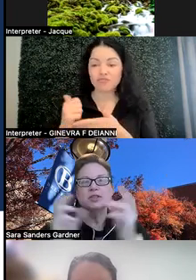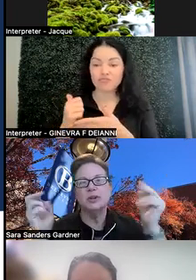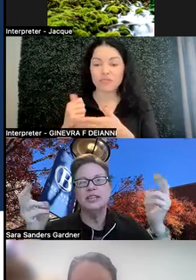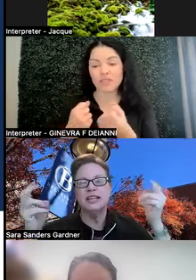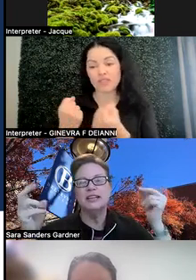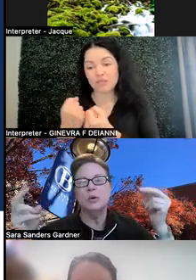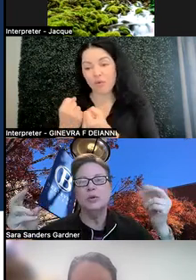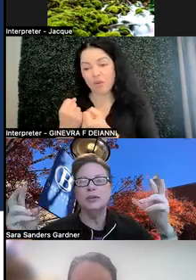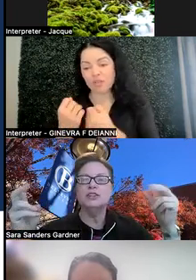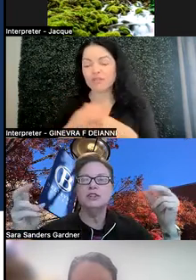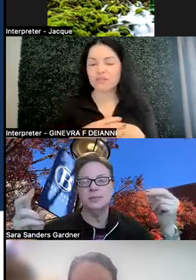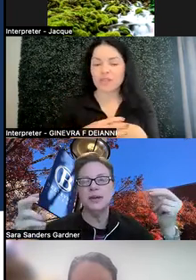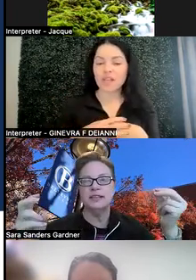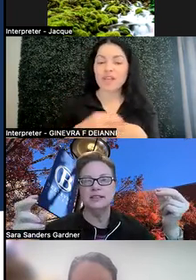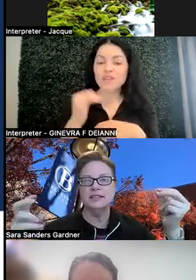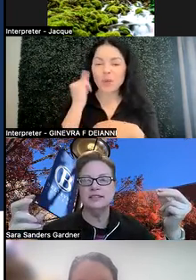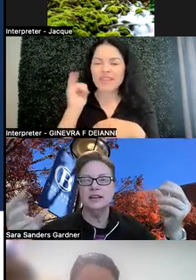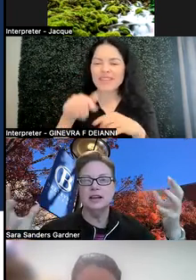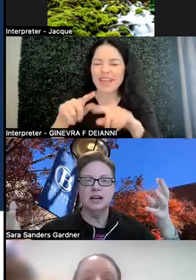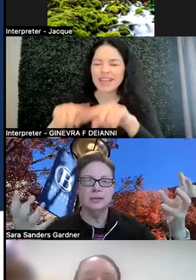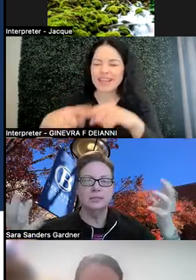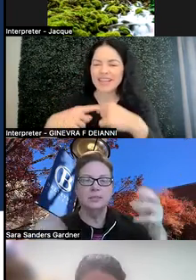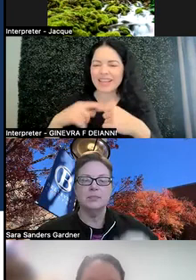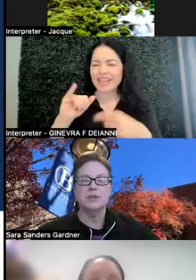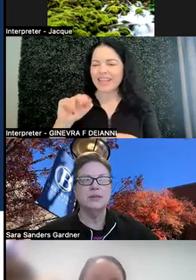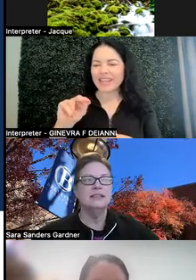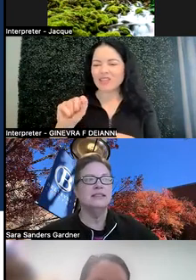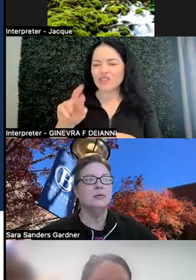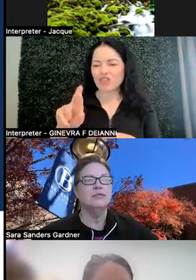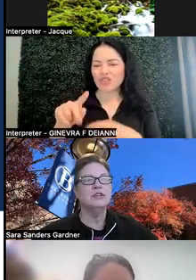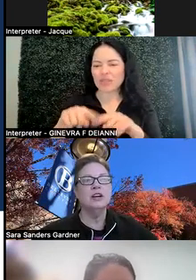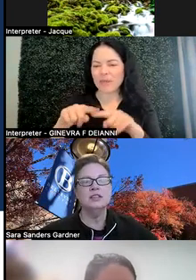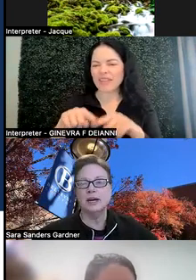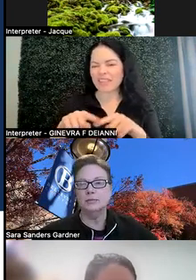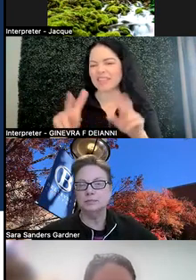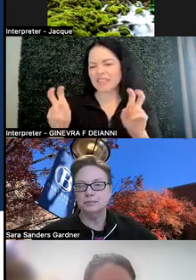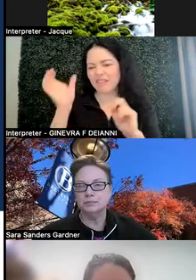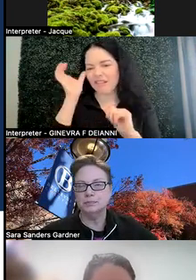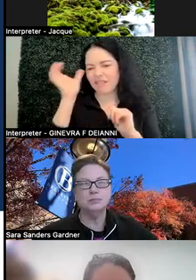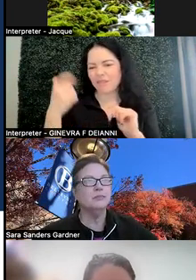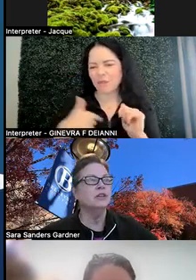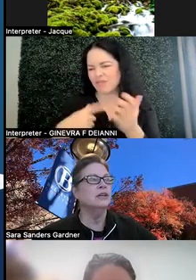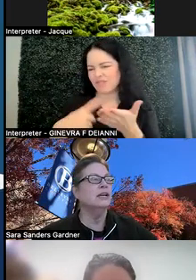So that whole interdependence piece that we've talked about.